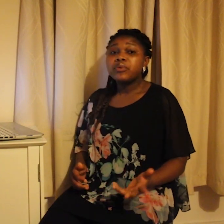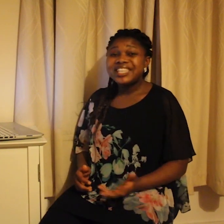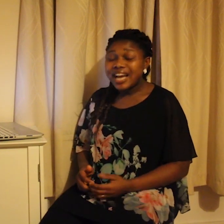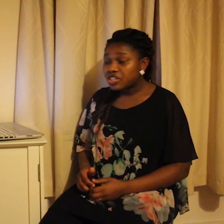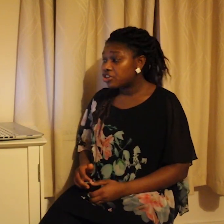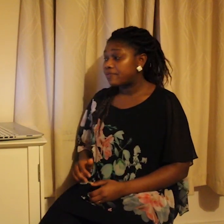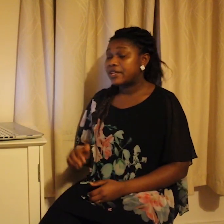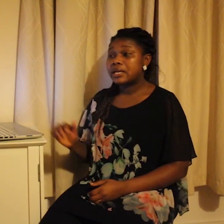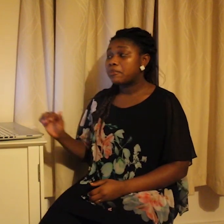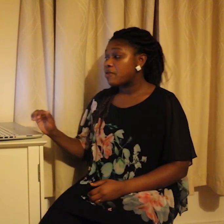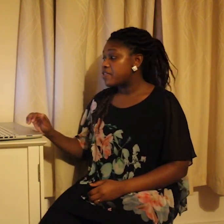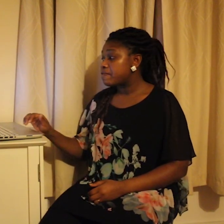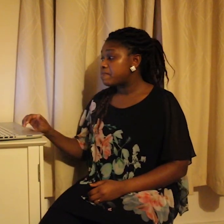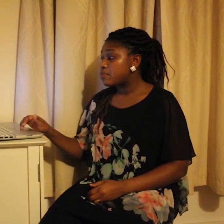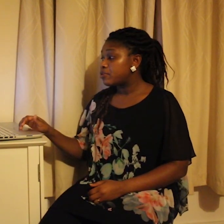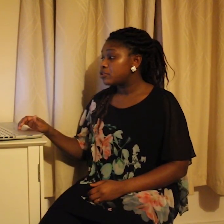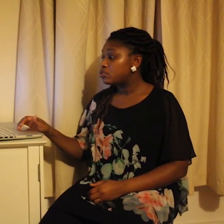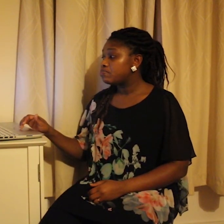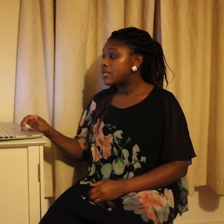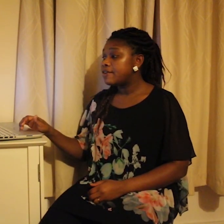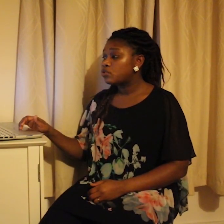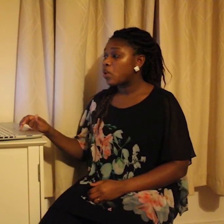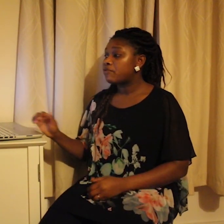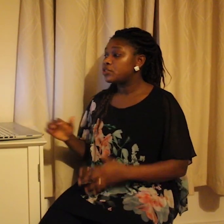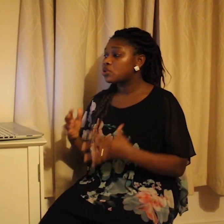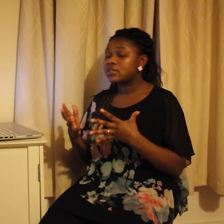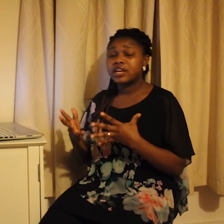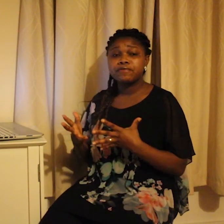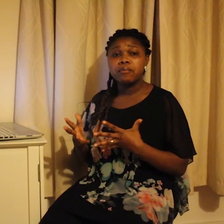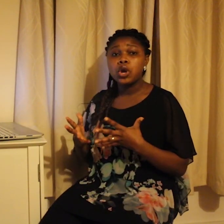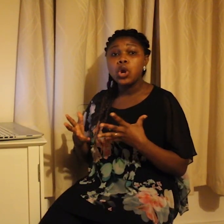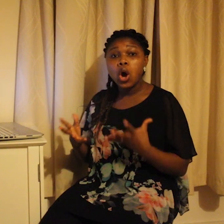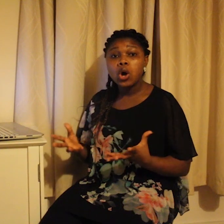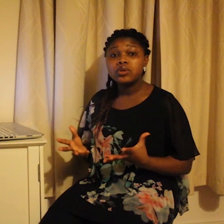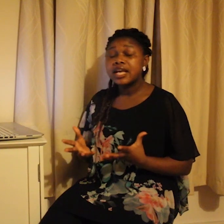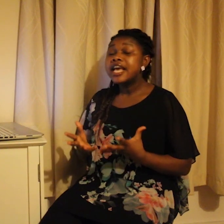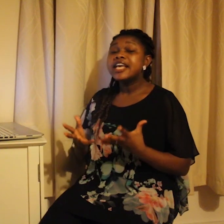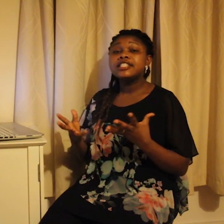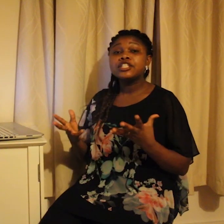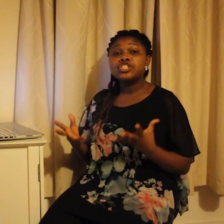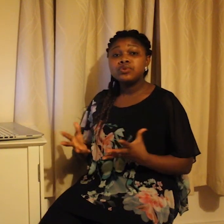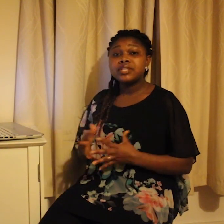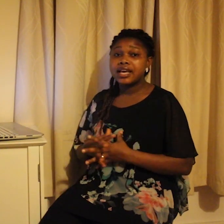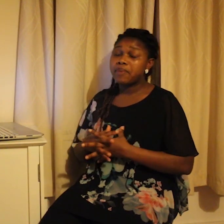The reduction of the number of Deaf people is believed to have resulted from 2% in 2001 (Nyst, 2007). The reduction is believed to have resulted from the laws instituted by